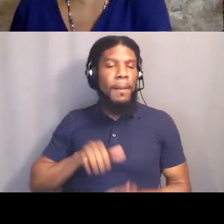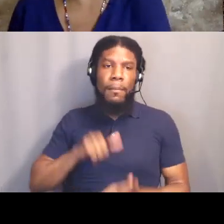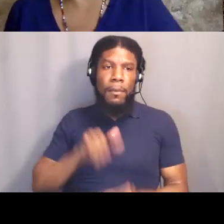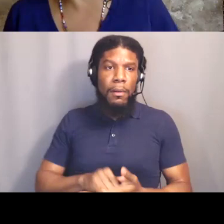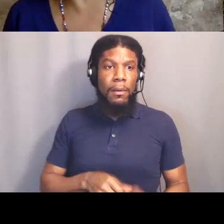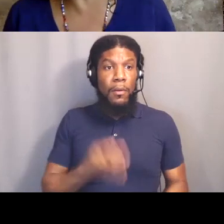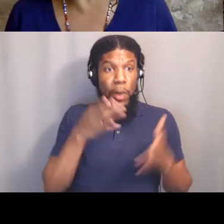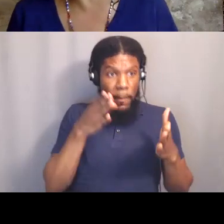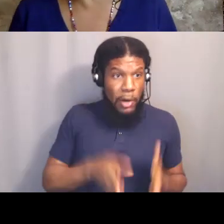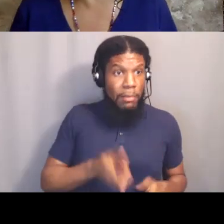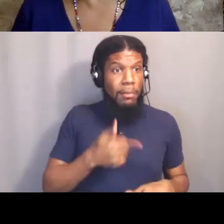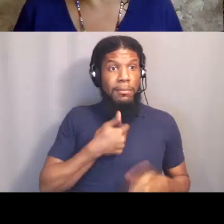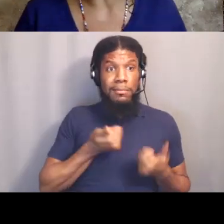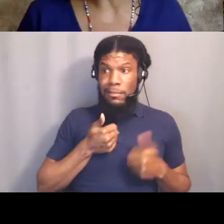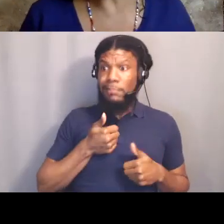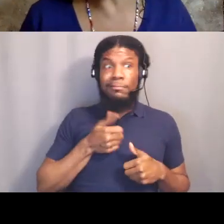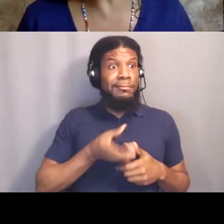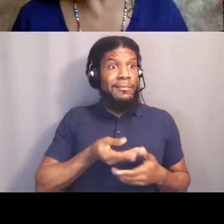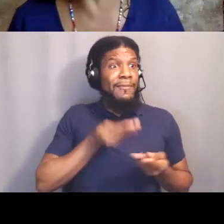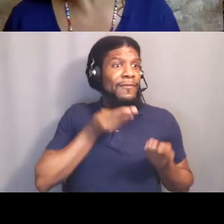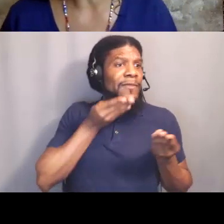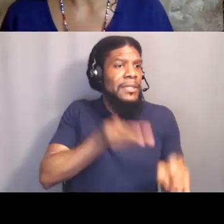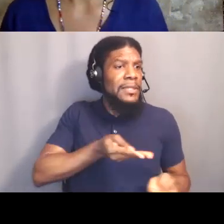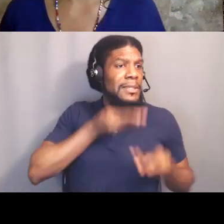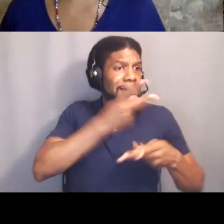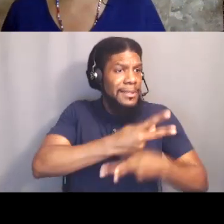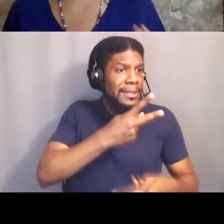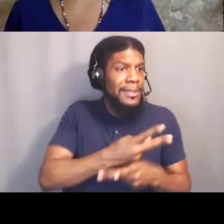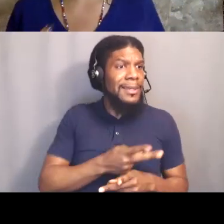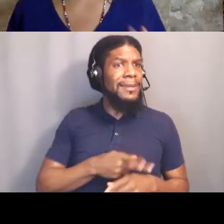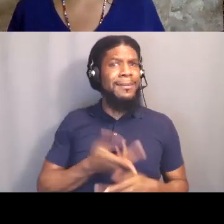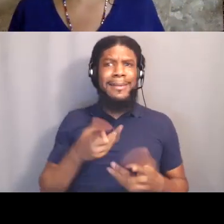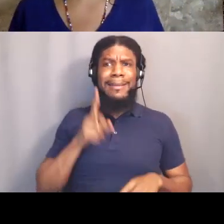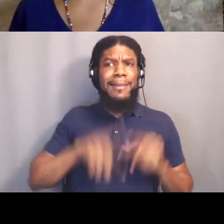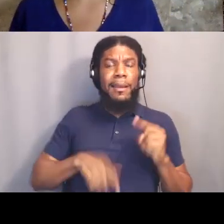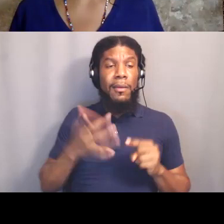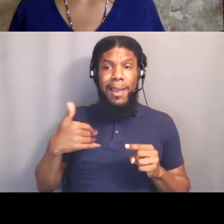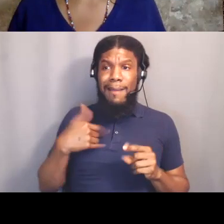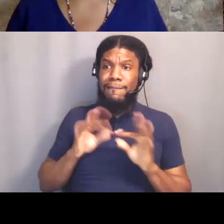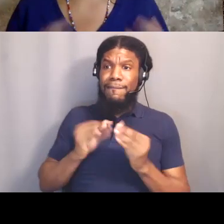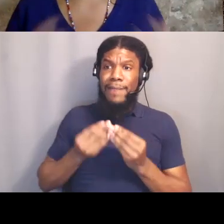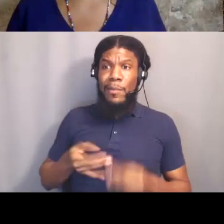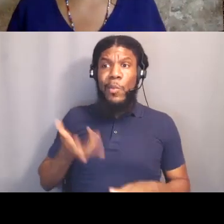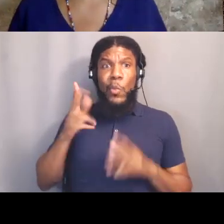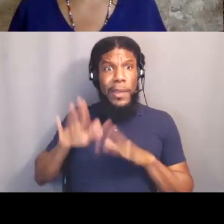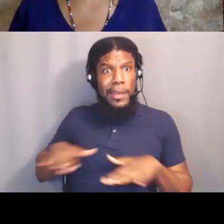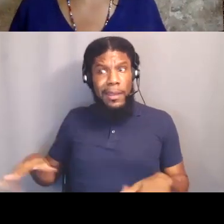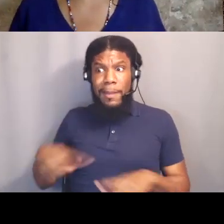I'm feeding three kids plus me, right? So there's this contradiction between my freedom dream